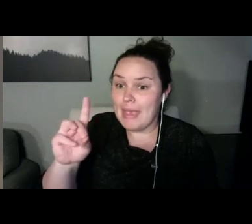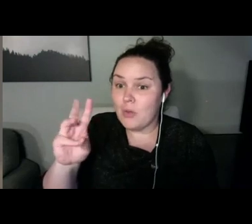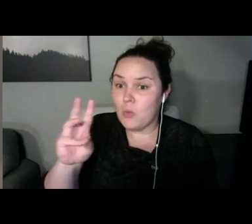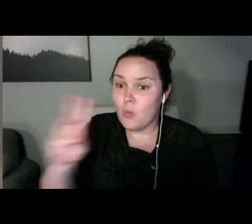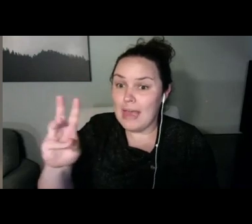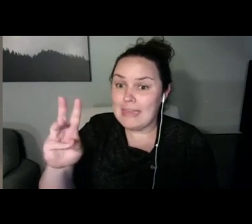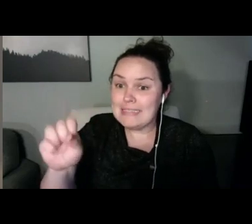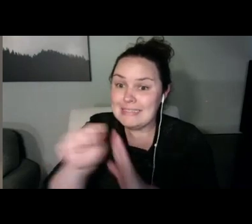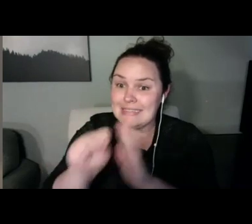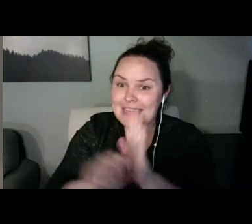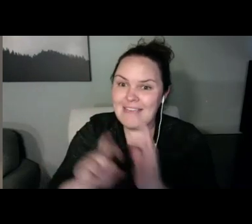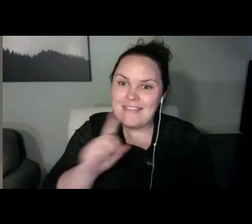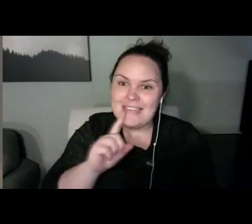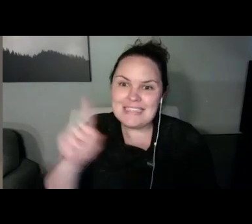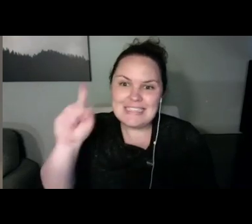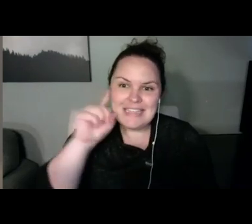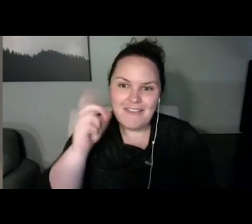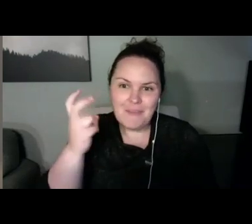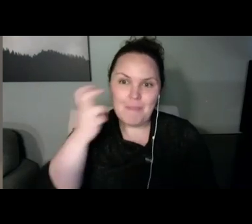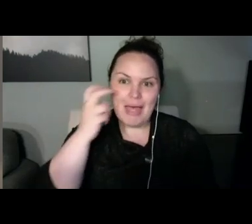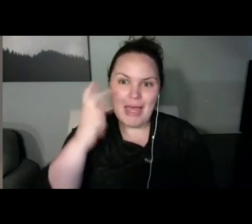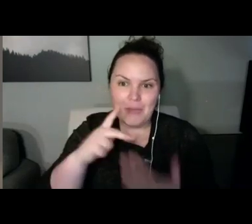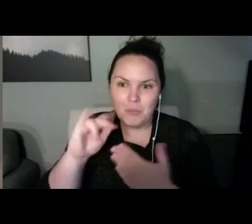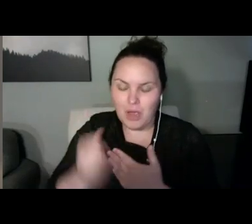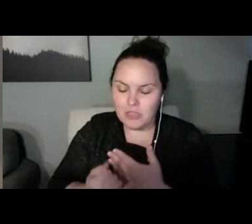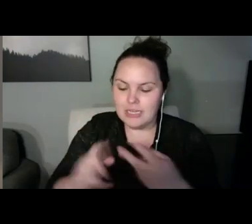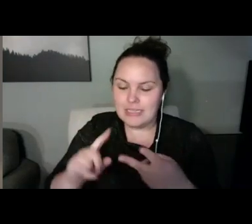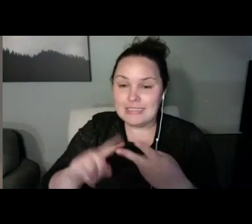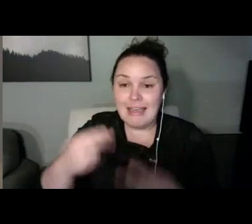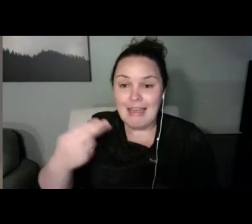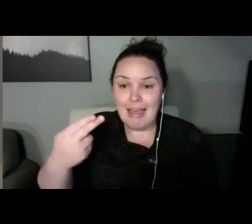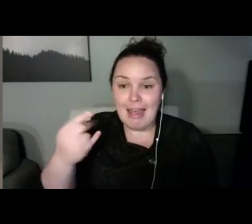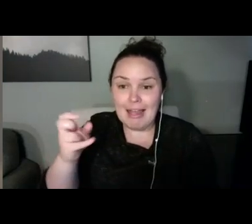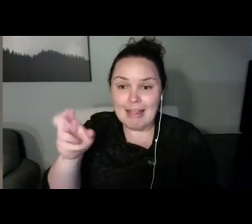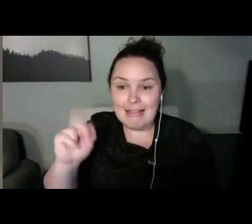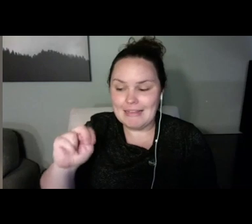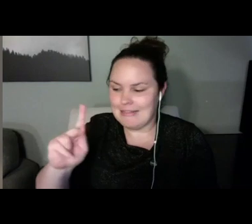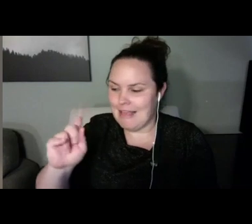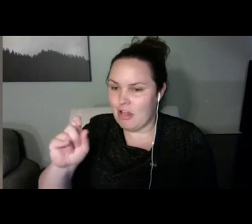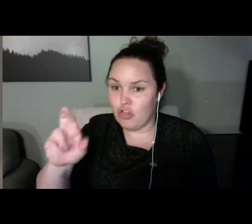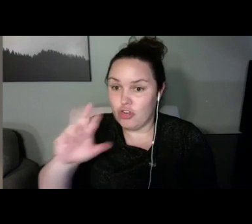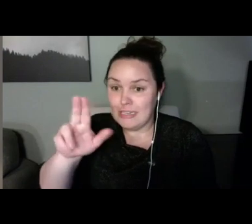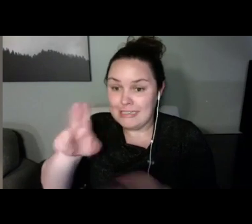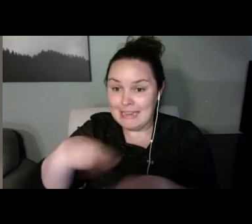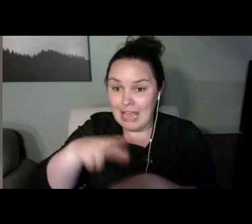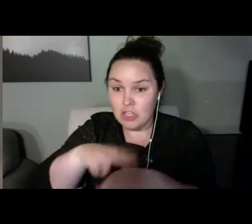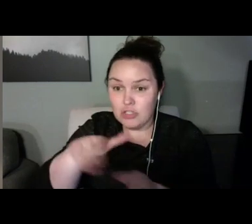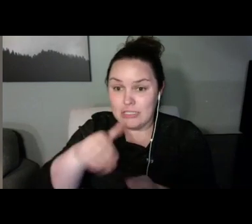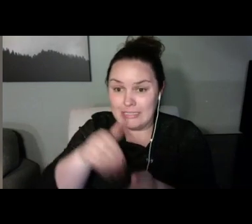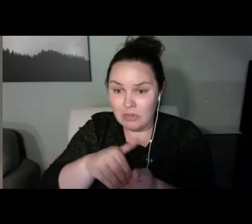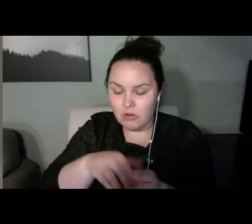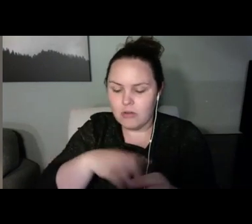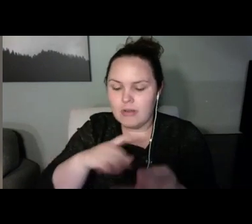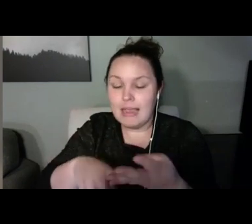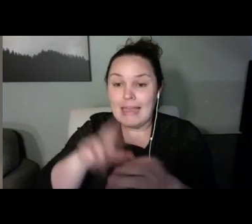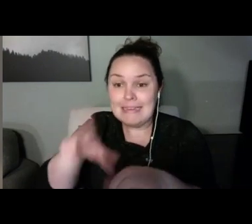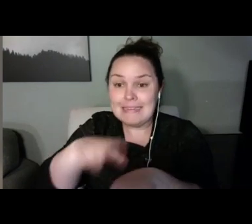the Helen Keller National Center and the National Center on Blindness, I would like to welcome